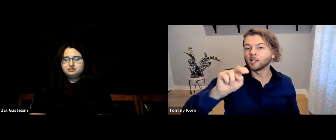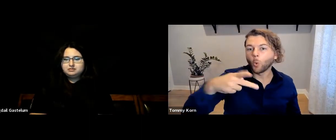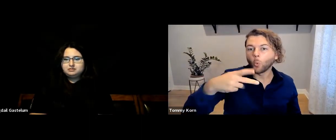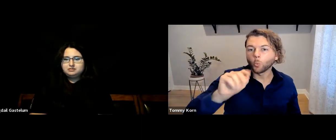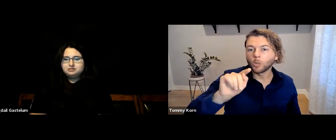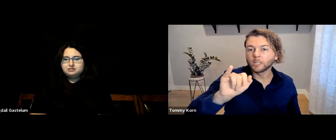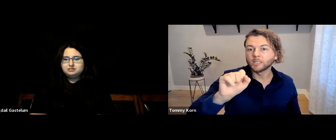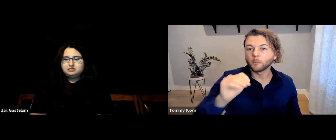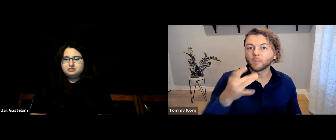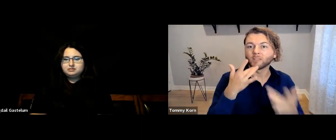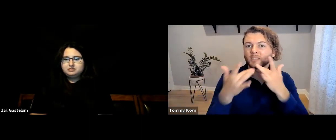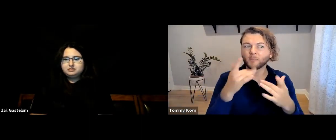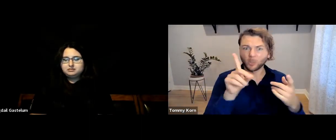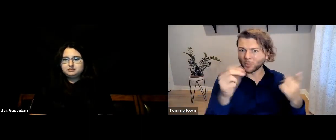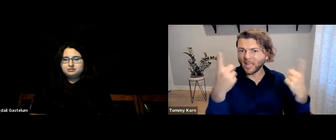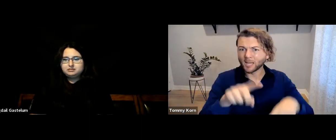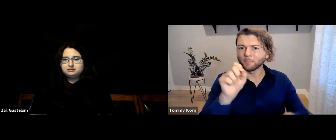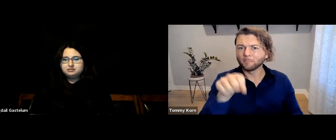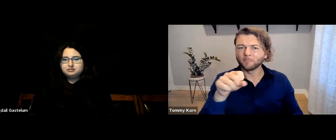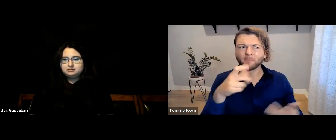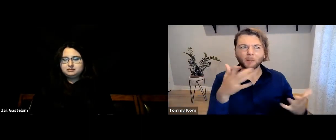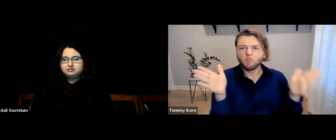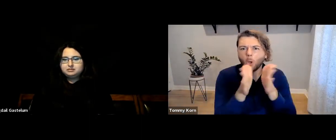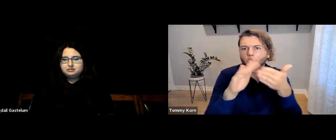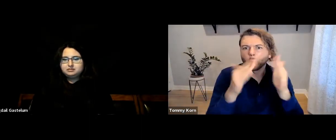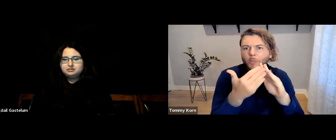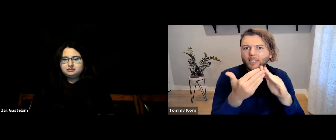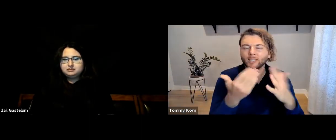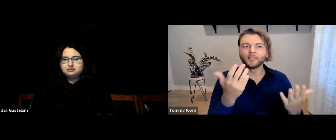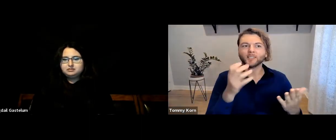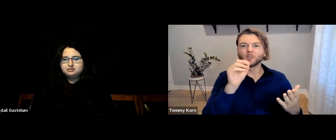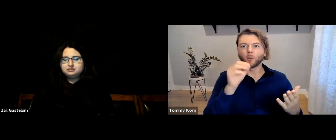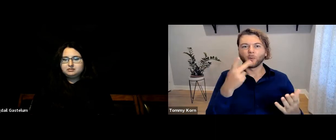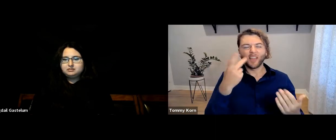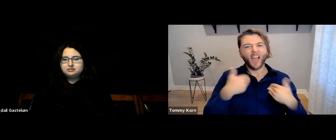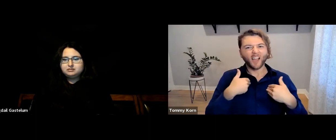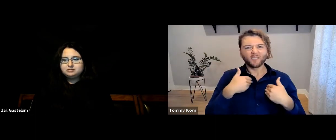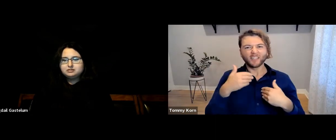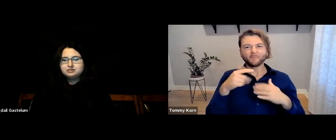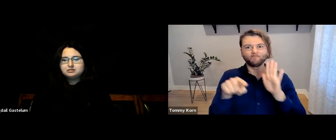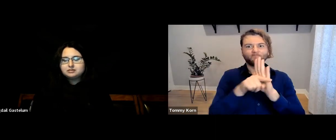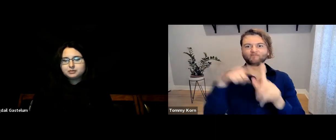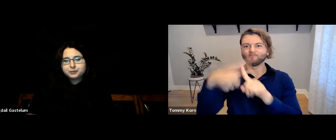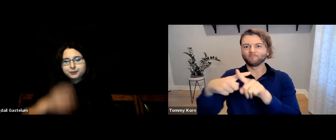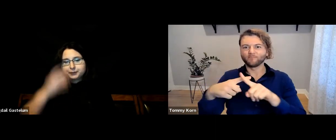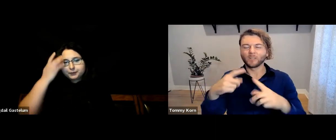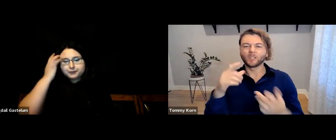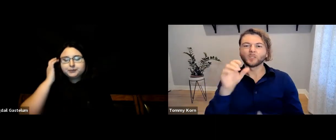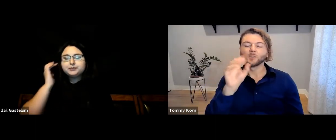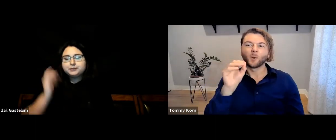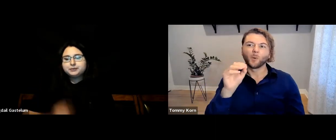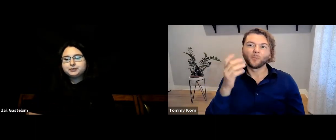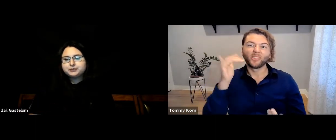Nepotism and favoritism do happen since it’s a small community. There are negatives and positives.